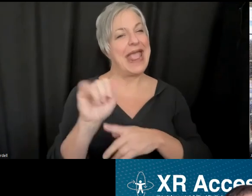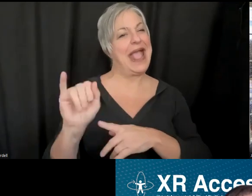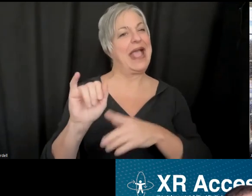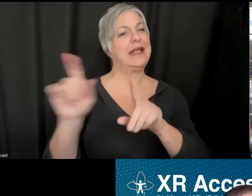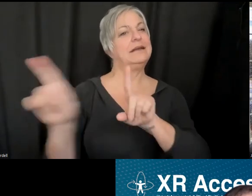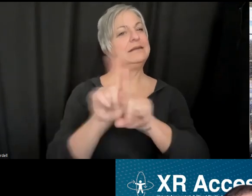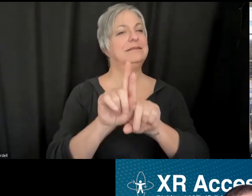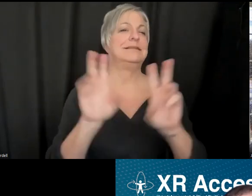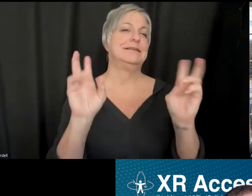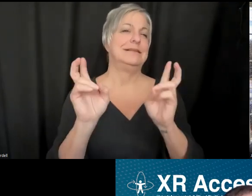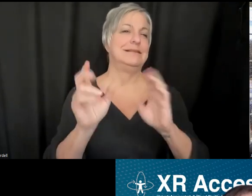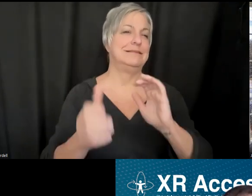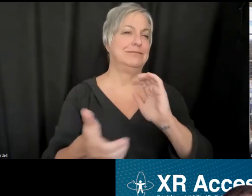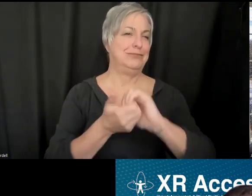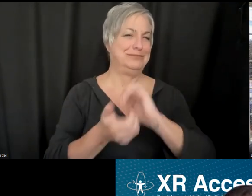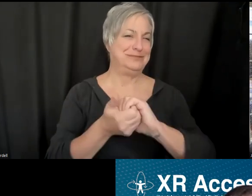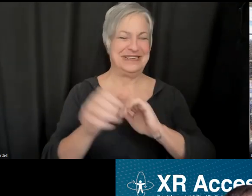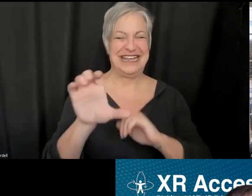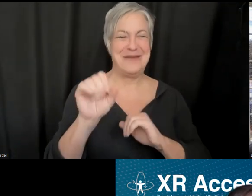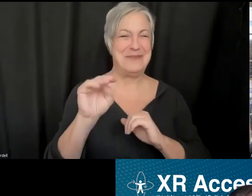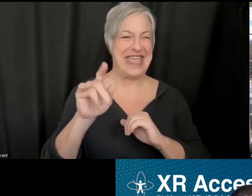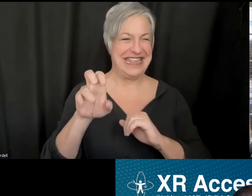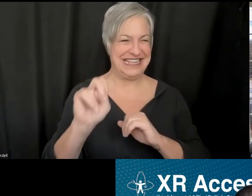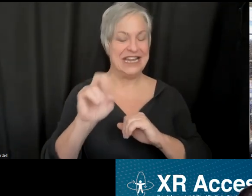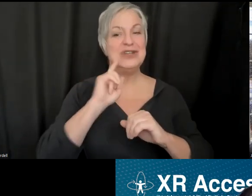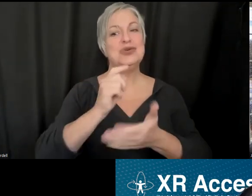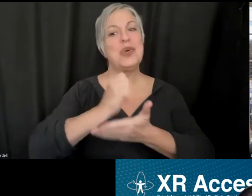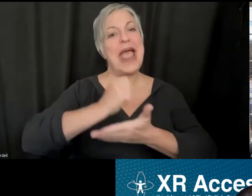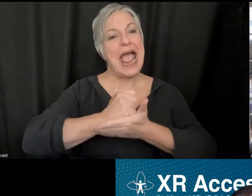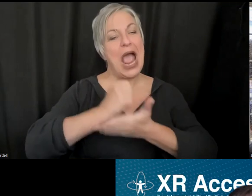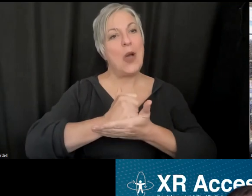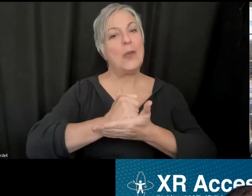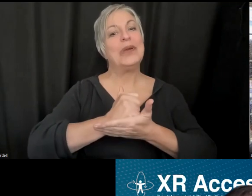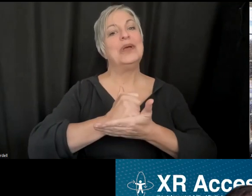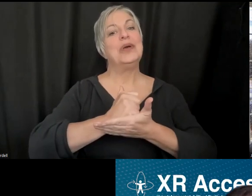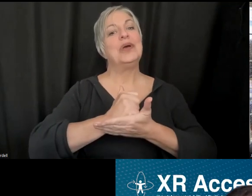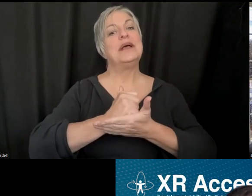intelligent way and take the attention of the user off of